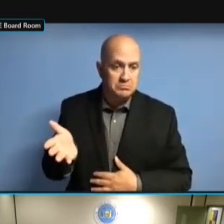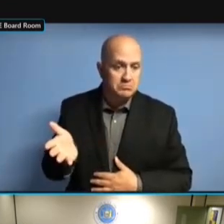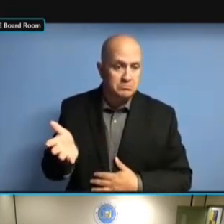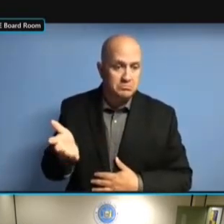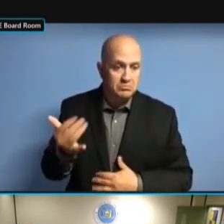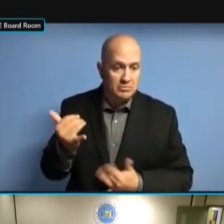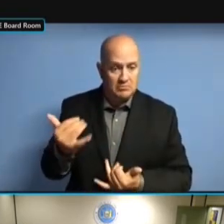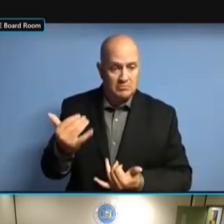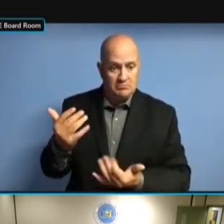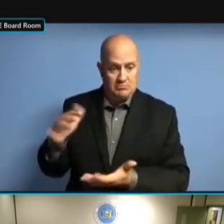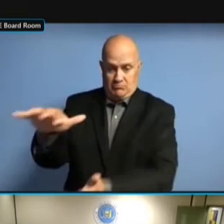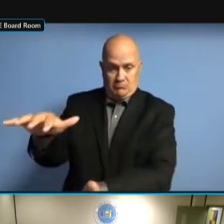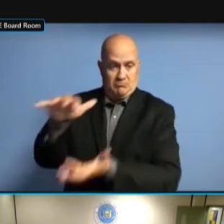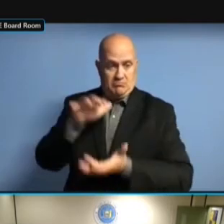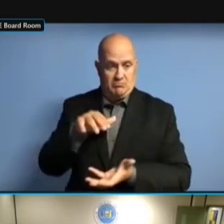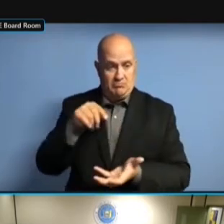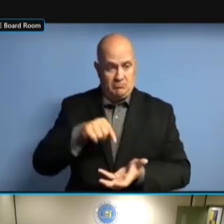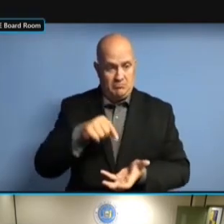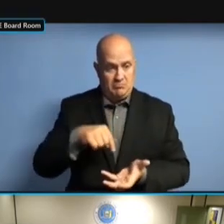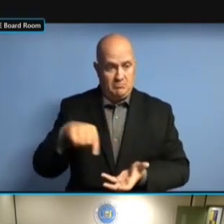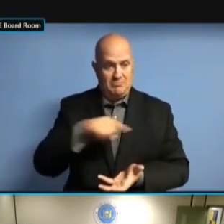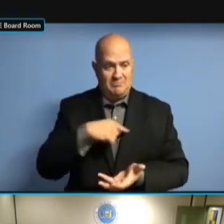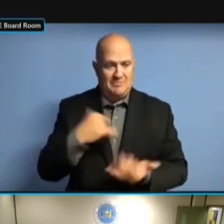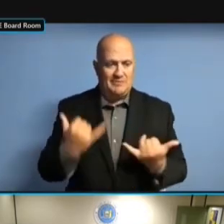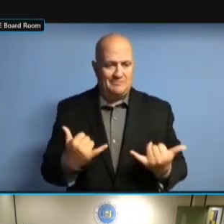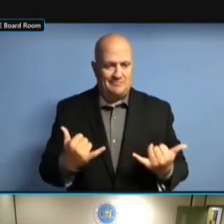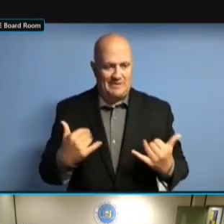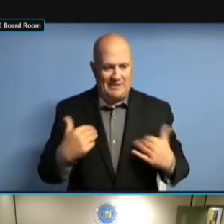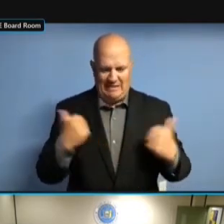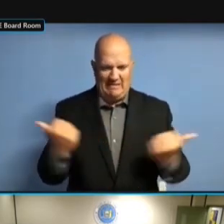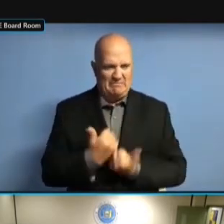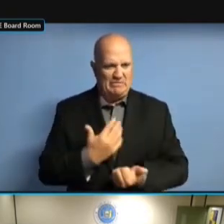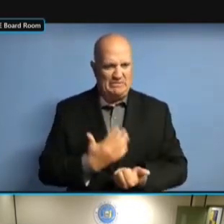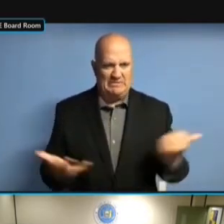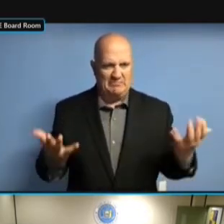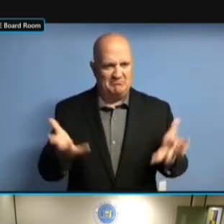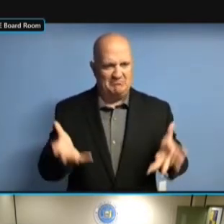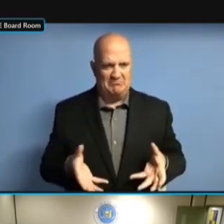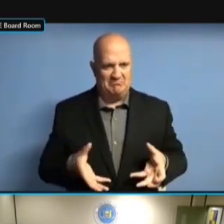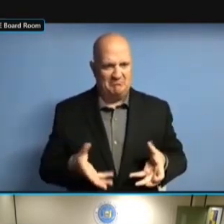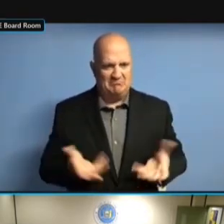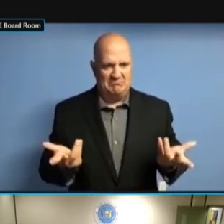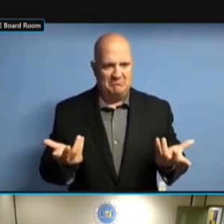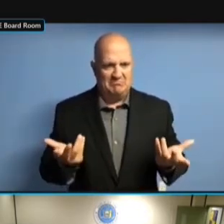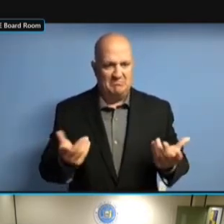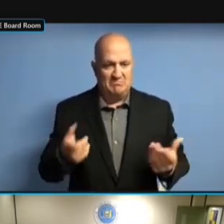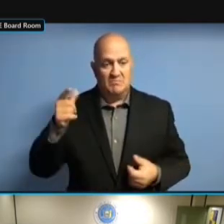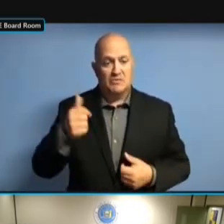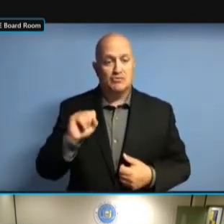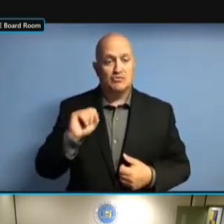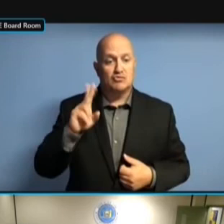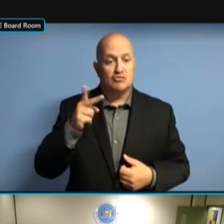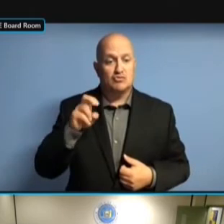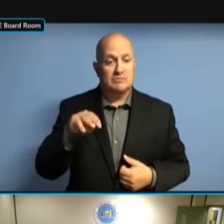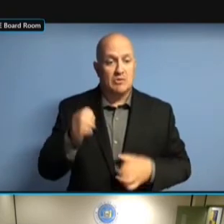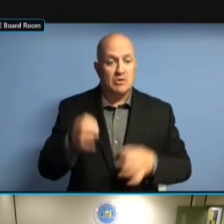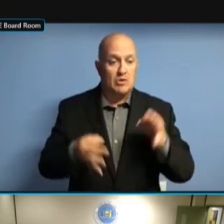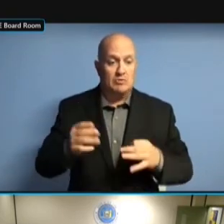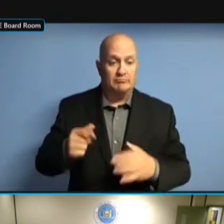THERE IS NO MIAMI PRIMA BE FAIR PRIMA FACIE DETERMINATIONS. PRIMA FACIE DETERMINATIONS. PRIMA FACIE DETERMINATIONS. AT PRIMA FACIE DETERMINATIONS. AT THIS PRIMA FACIE DETERMINATIONS. AT THIS POINT PRIMA FACIE DETERMINATIONS. AT THIS POINT THE PRIMA FACIE DETERMINATIONS. AT THIS POINT THE SUPREME PRIMA FACIE DETERMINATIONS. AT THIS POINT THE SUPREME COURT AT THIS POINT THE SUPREME COURT AT THIS POINT THE SUPREME COURT RACES, AT THIS POINT THE SUPREME COURT RACES, IN AT THIS POINT THE SUPREME COURT RACES, IN WHICH AT THIS POINT THE SUPREME COURT RACES, IN WHICH WE AT THIS POINT THE SUPREME COURT RACES, IN WHICH WE DO AT THIS POINT THE SUPREME COURT RACES, IN WHICH WE DO THE AT THIS POINT THE SUPREME COURT RACES, IN WHICH WE DO THE LAYOUT RACES, IN WHICH WE DO THE LAYOUT RACES, IN WHICH WE DO THE LAYOUT FOR RACES, IN WHICH WE DO THE LAYOUT FOR THE RACES, IN WHICH WE DO THE LAYOUT FOR THE BOARD RACES, IN WHICH WE DO THE LAYOUT FOR THE BOARD SO RACES, IN WHICH WE DO THE LAYOUT FOR THE BOARD SO THEY RACES, IN WHICH WE DO THE LAYOUT FOR THE BOARD SO THEY KNOW RACES, IN WHICH WE DO THE LAYOUT FOR THE BOARD SO THEY KNOW HOW FOR THE BOARD SO THEY KNOW HOW FOR THE BOARD SO THEY KNOW HOW TO FOR THE BOARD SO THEY KNOW HOW TO PLATES FOR THE BOARD SO THEY KNOW HOW TO PLATES NAMES FOR THE BOARD SO THEY KNOW HOW TO PLATES NAMES ON FOR THE BOARD SO THEY KNOW HOW TO PLATES NAMES ON THE FOR THE BOARD SO THEY KNOW HOW TO PLATES NAMES ON THE BALLOT, TO PLATES NAMES ON THE BALLOT, TO PLATES NAMES ON THE BALLOT, AND TO PLATES NAMES ON THE BALLOT, AND WITH